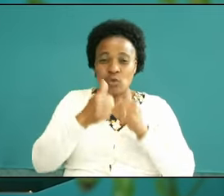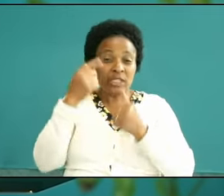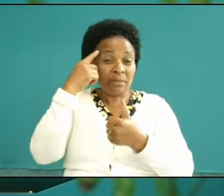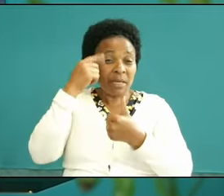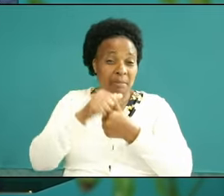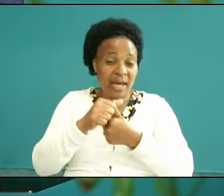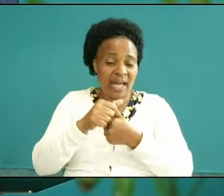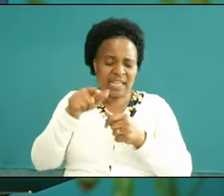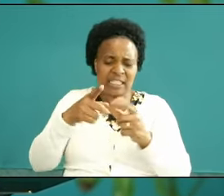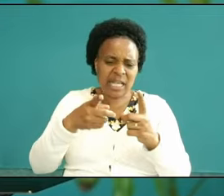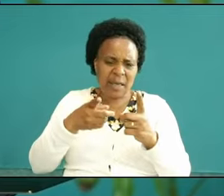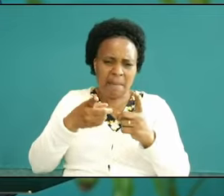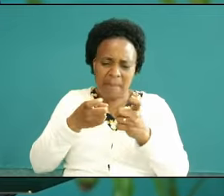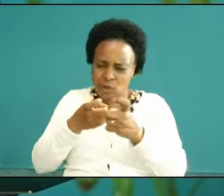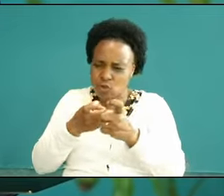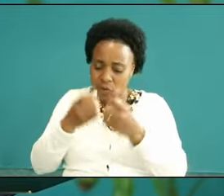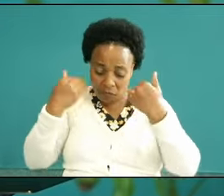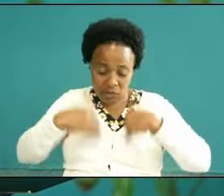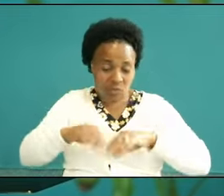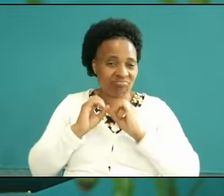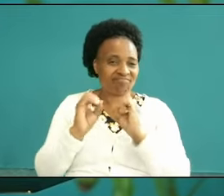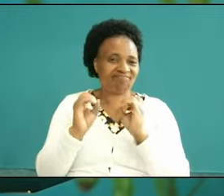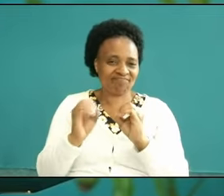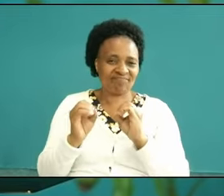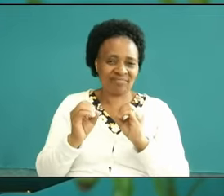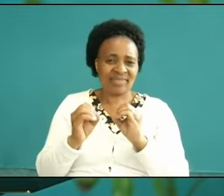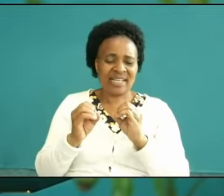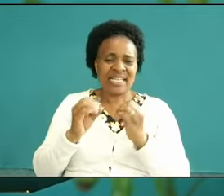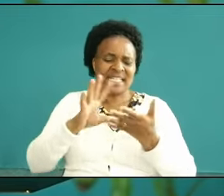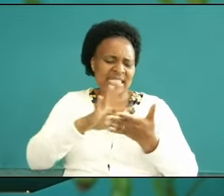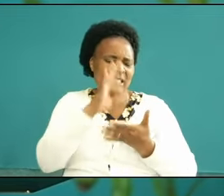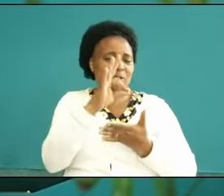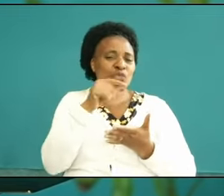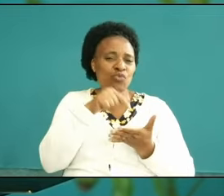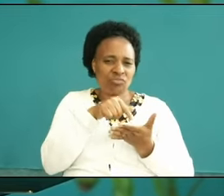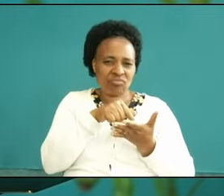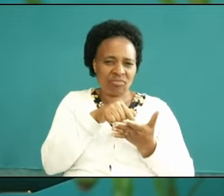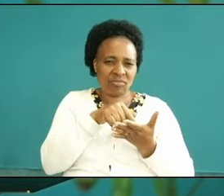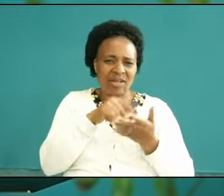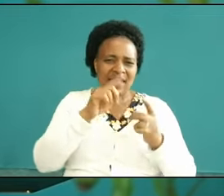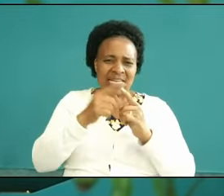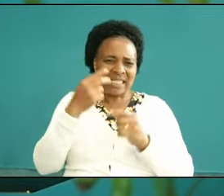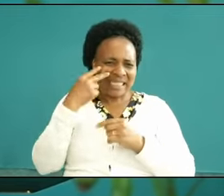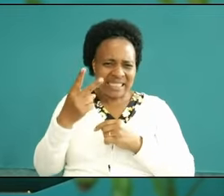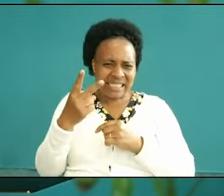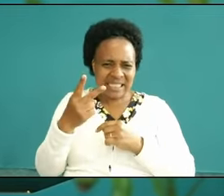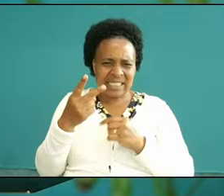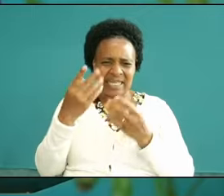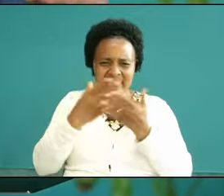is not physical you go to appears through the spiritual realm and see the enemy Paul says